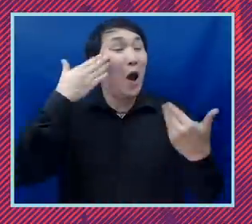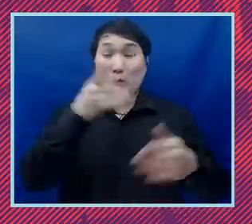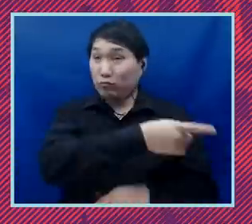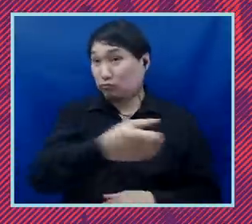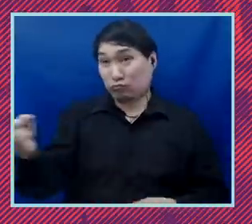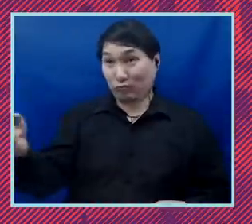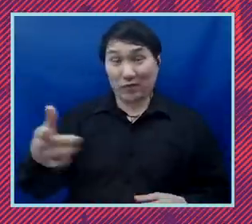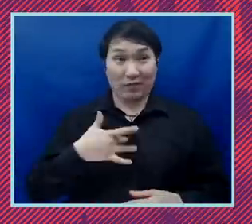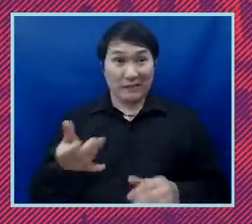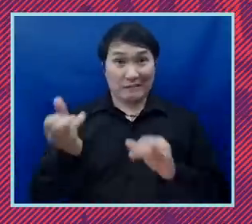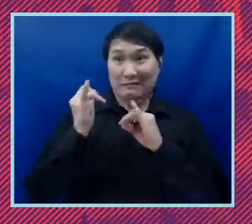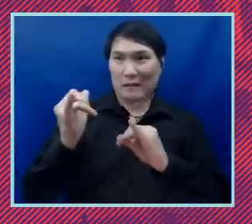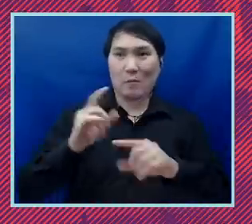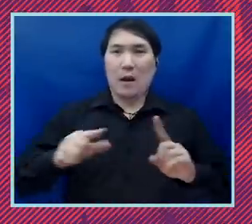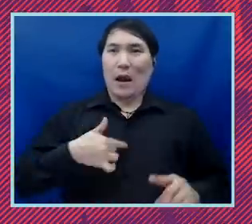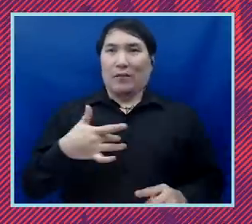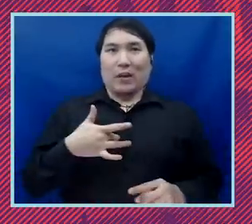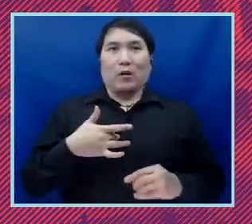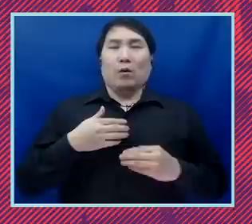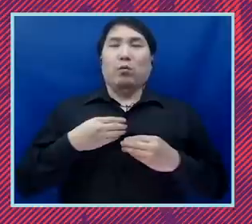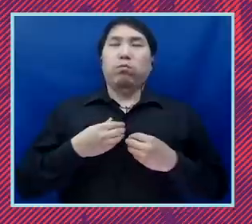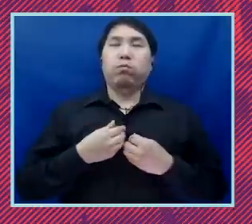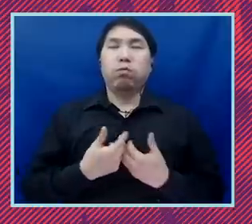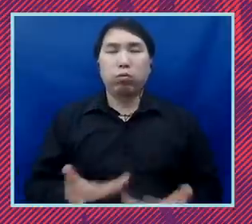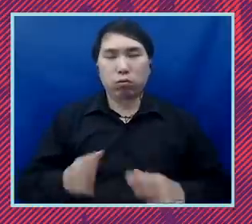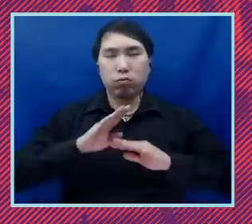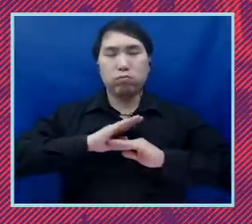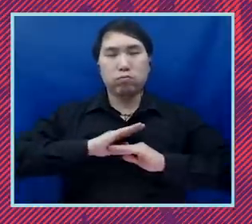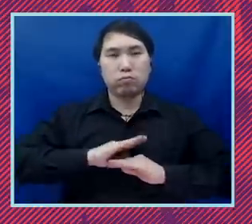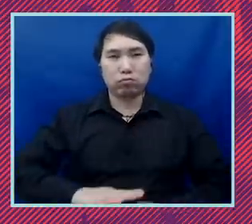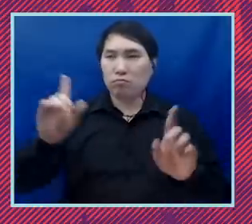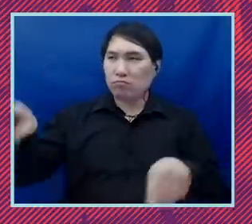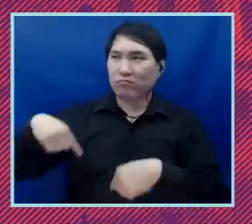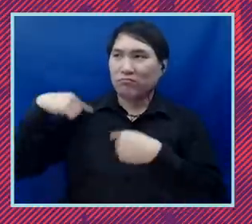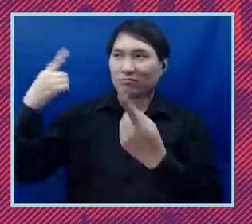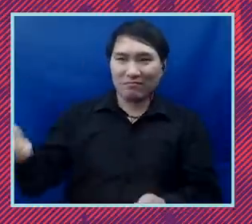I feel an incredible sigh of relief that has continued these weeks since inauguration. It's